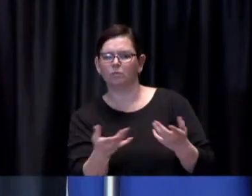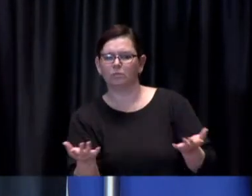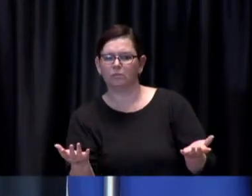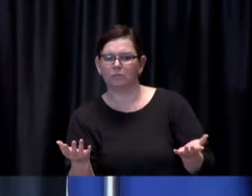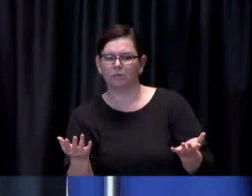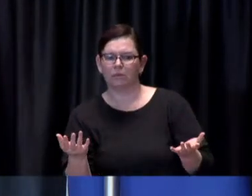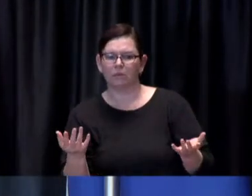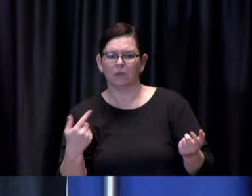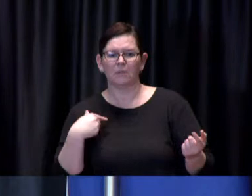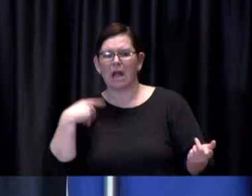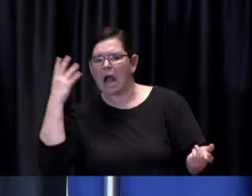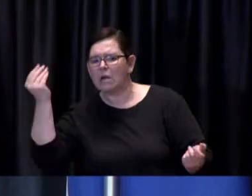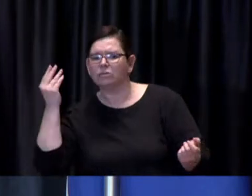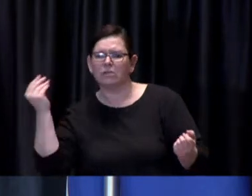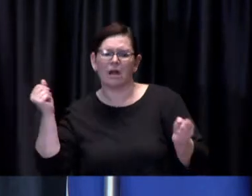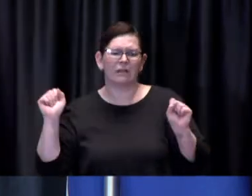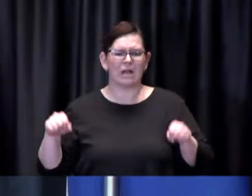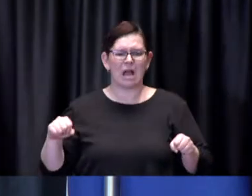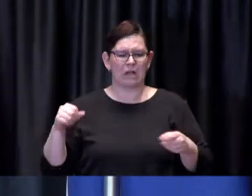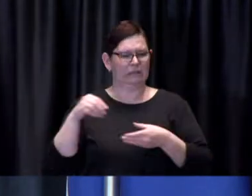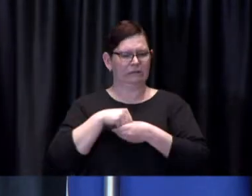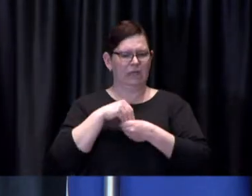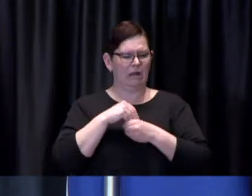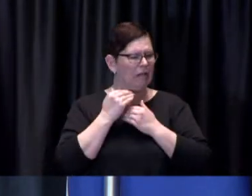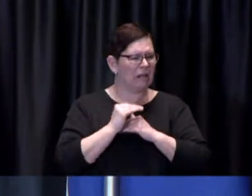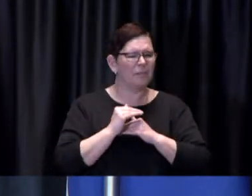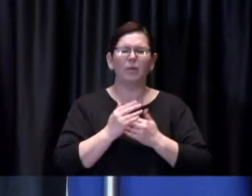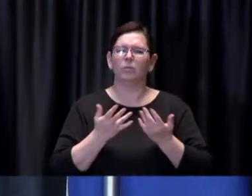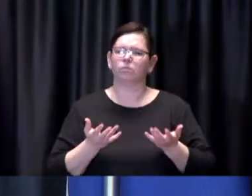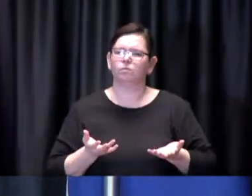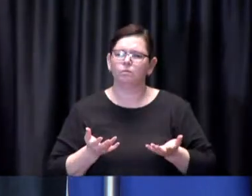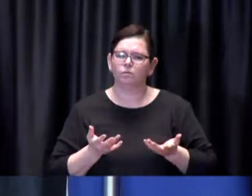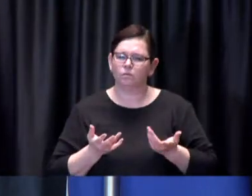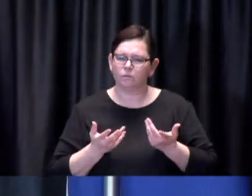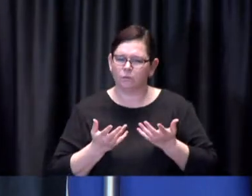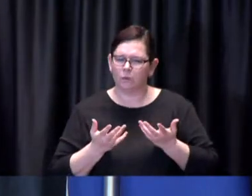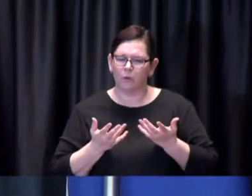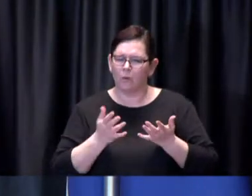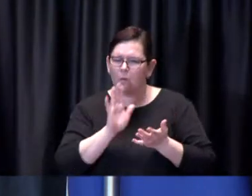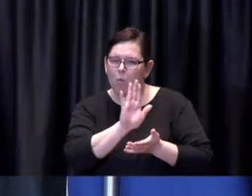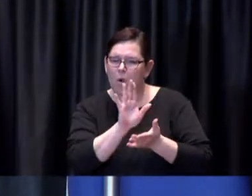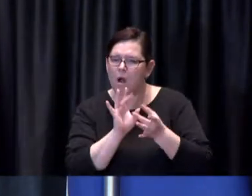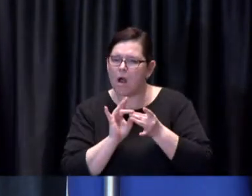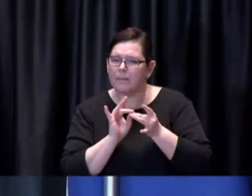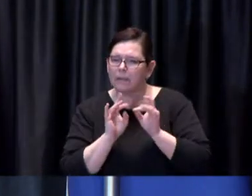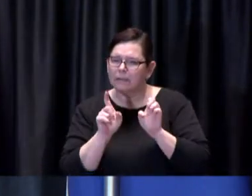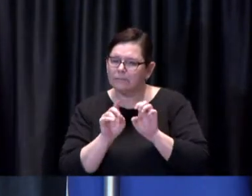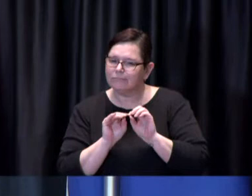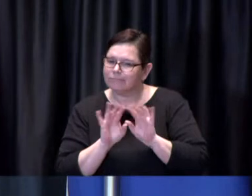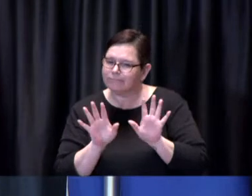Dr. de Villa: Well you know Matt I think that we've been trying to make sure that people understand that it does matter it does